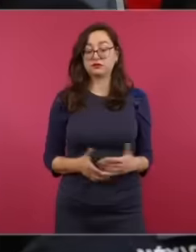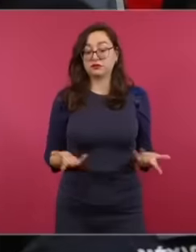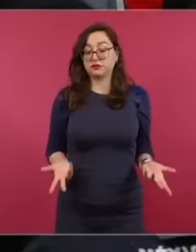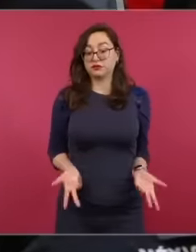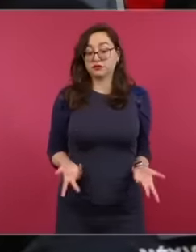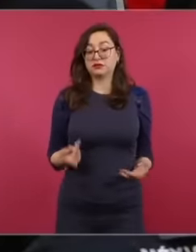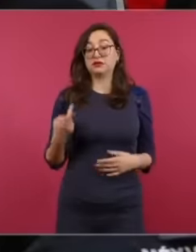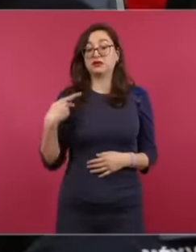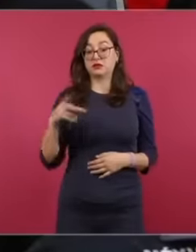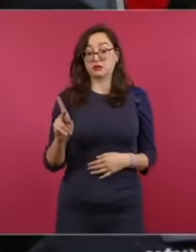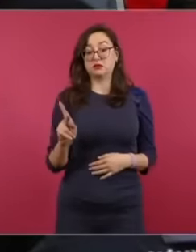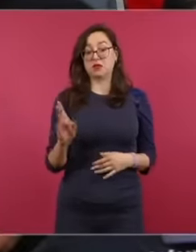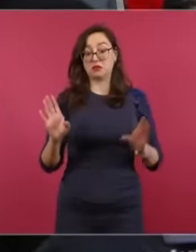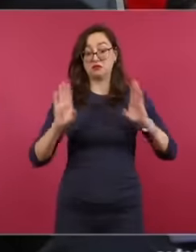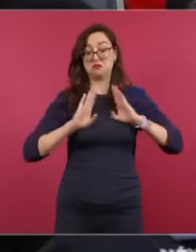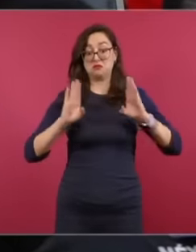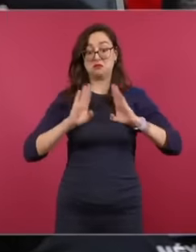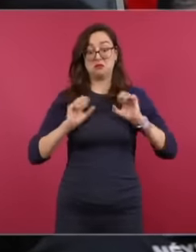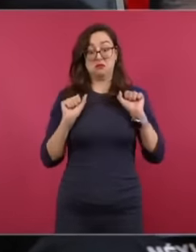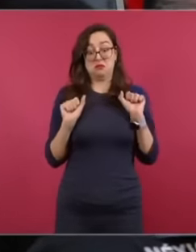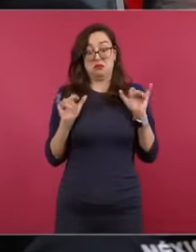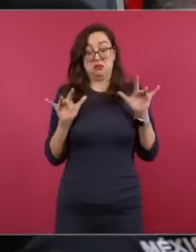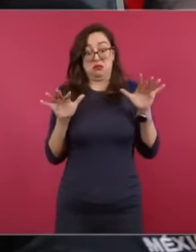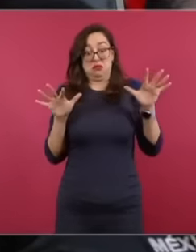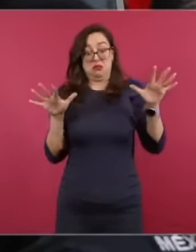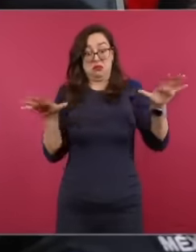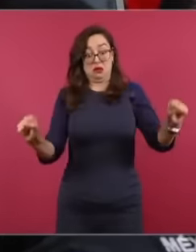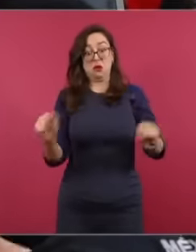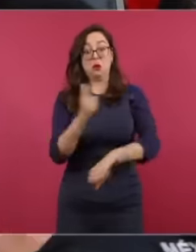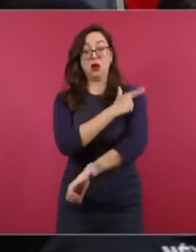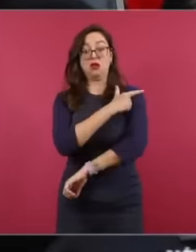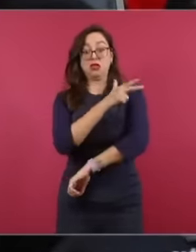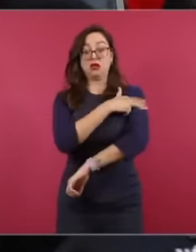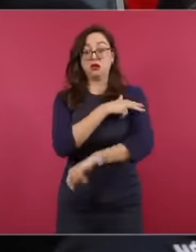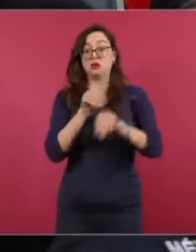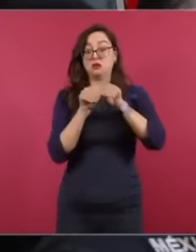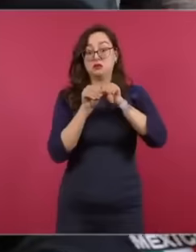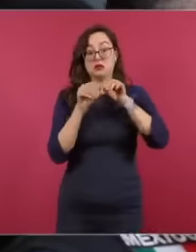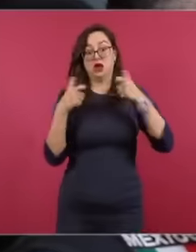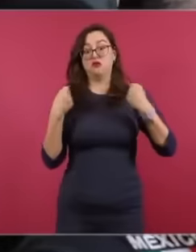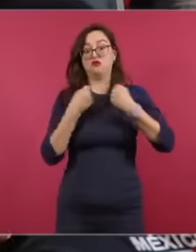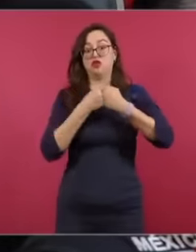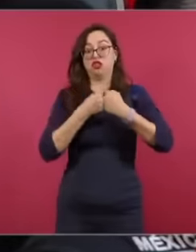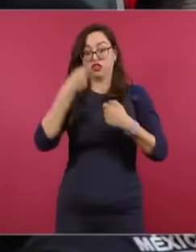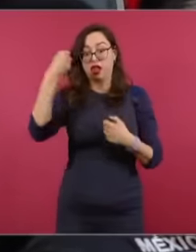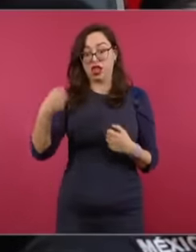to be able to contain these people was criticized.